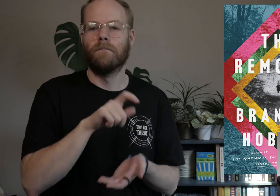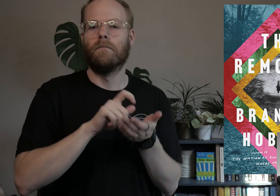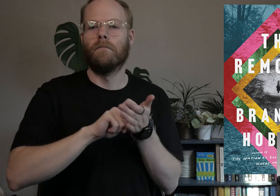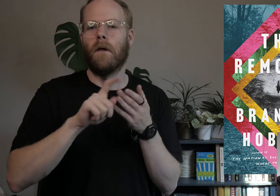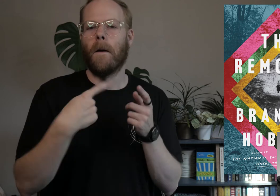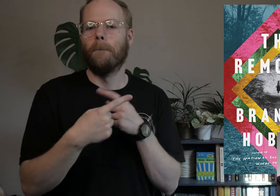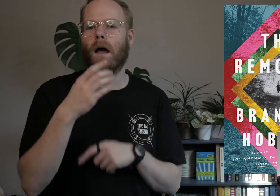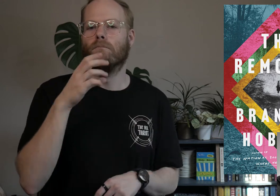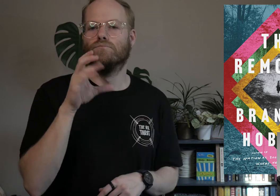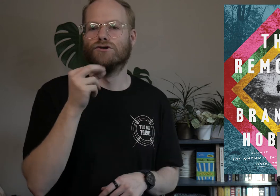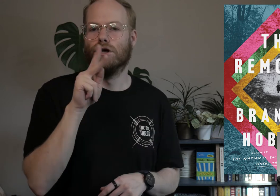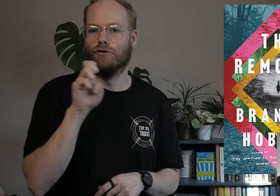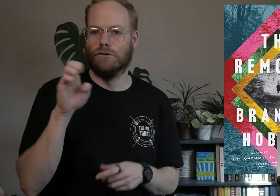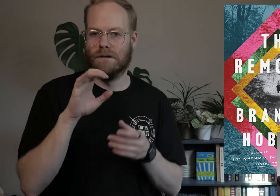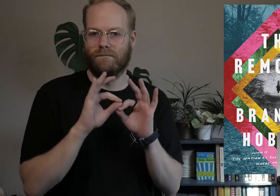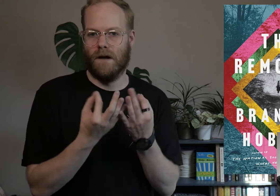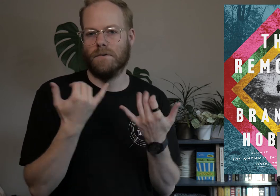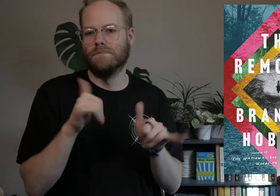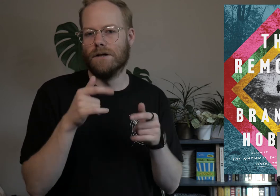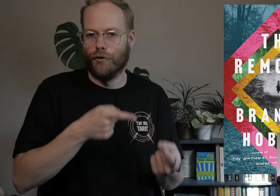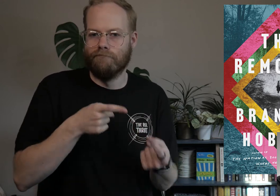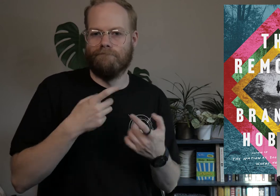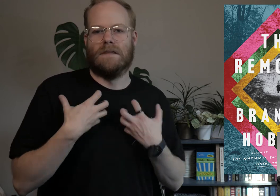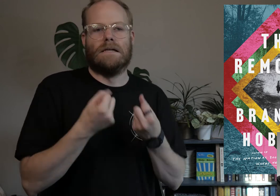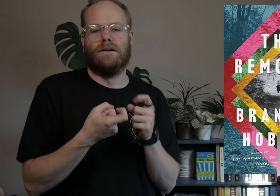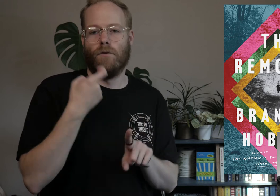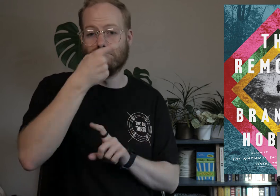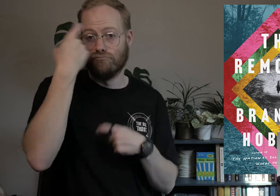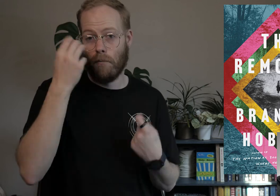This is about a Cherokee family still struggling and healing from the trauma